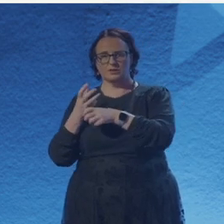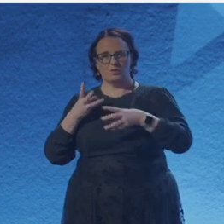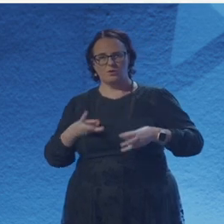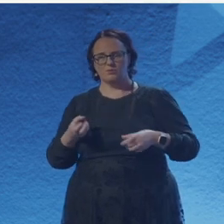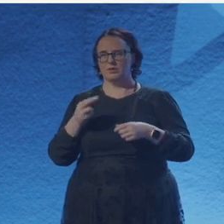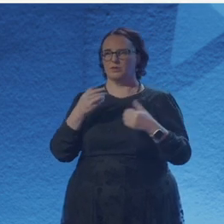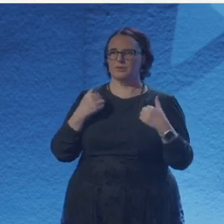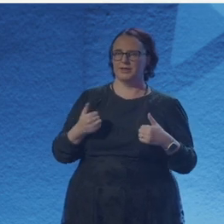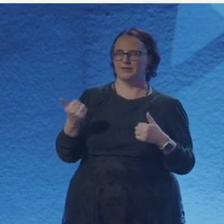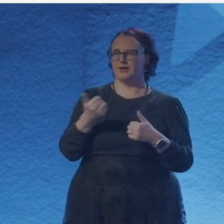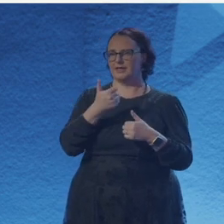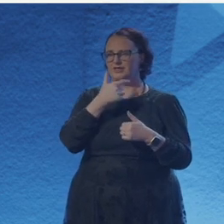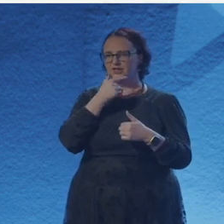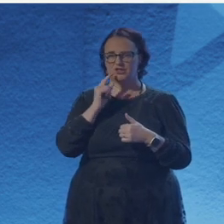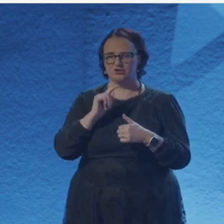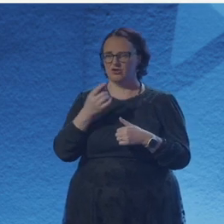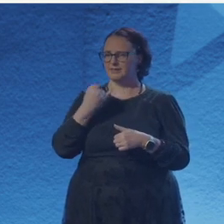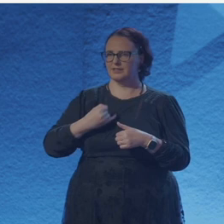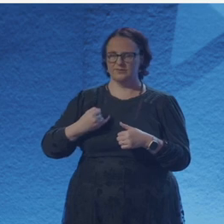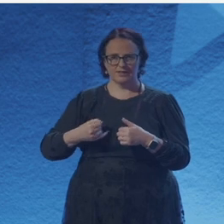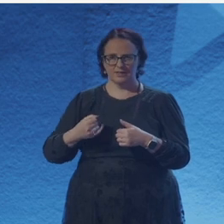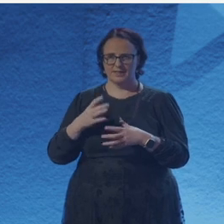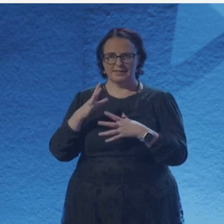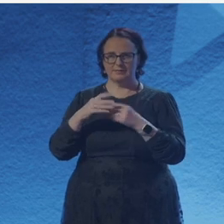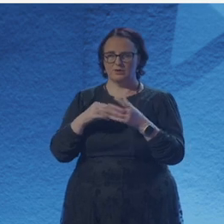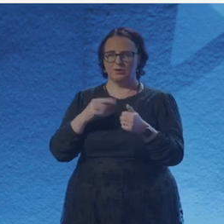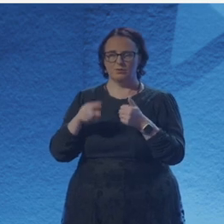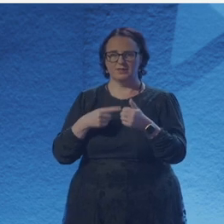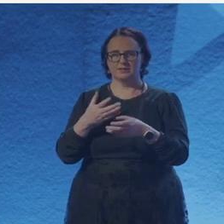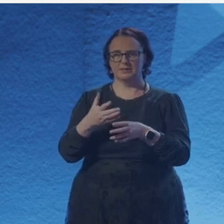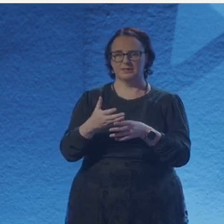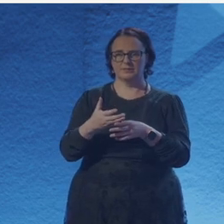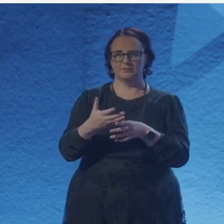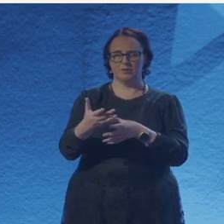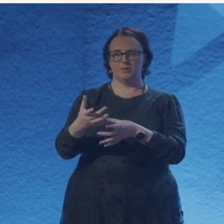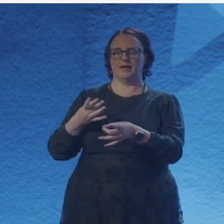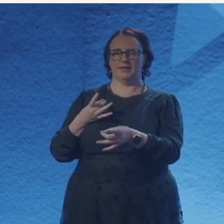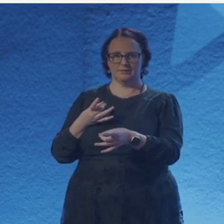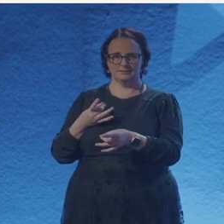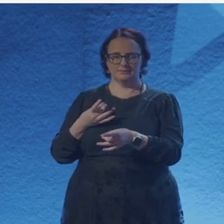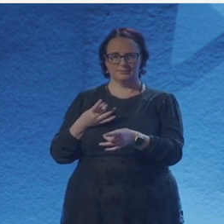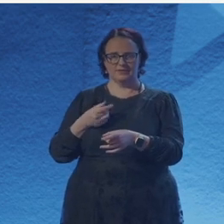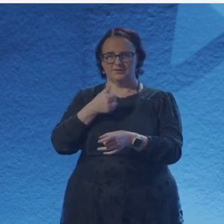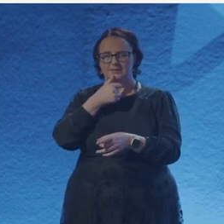like, not be problematic when I say that, like just different terms that systematically